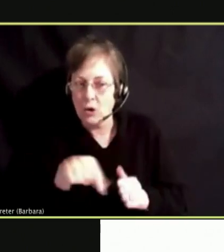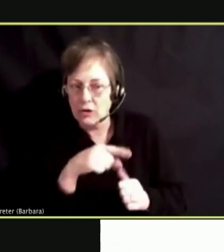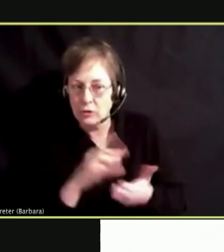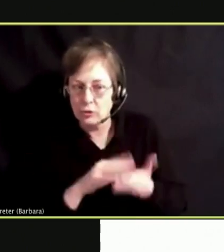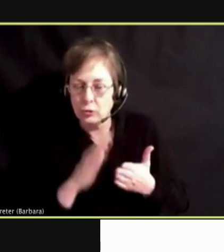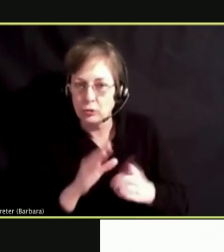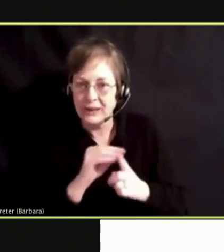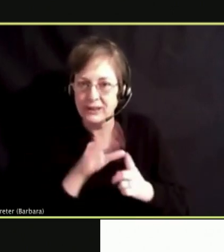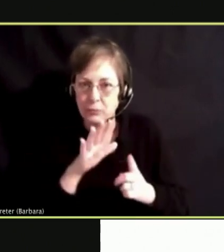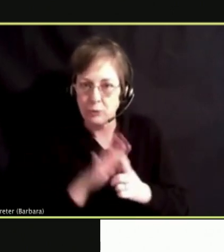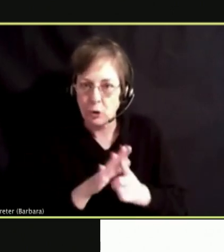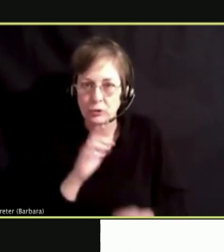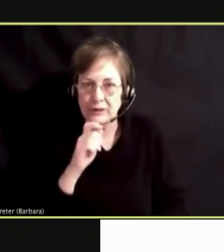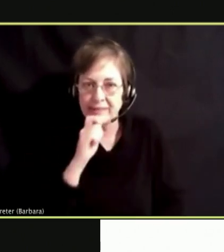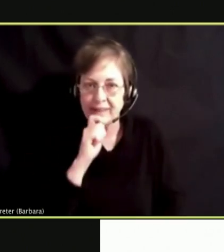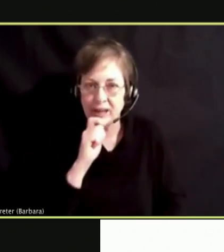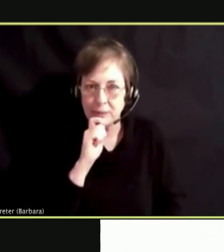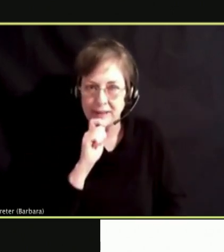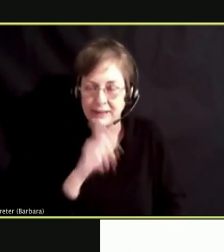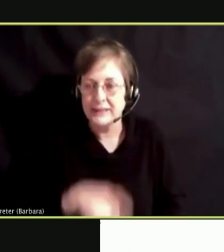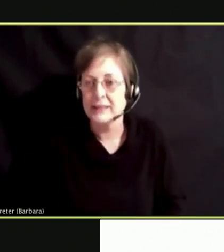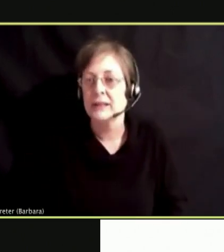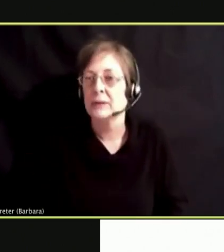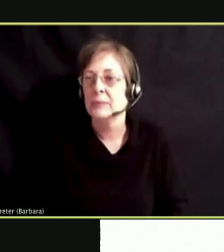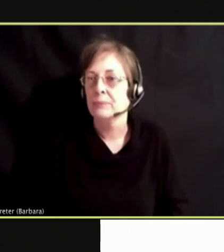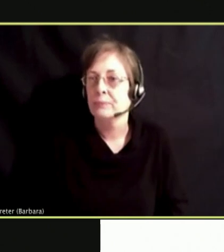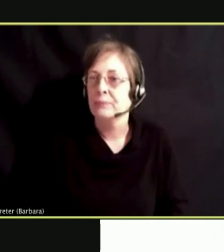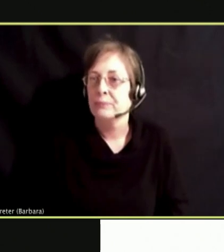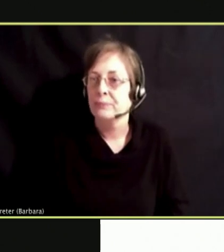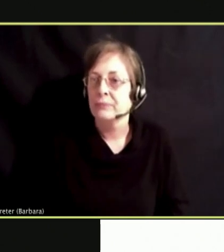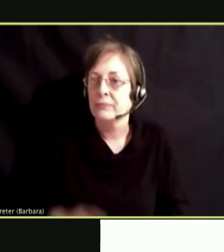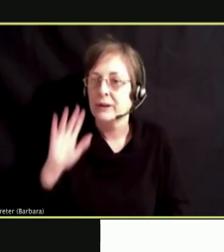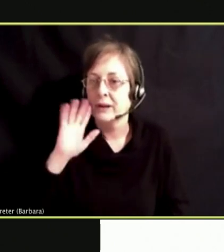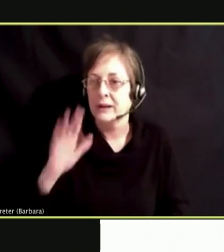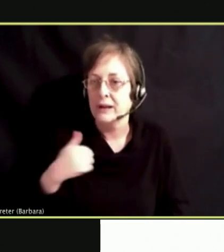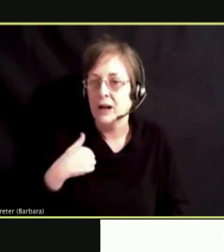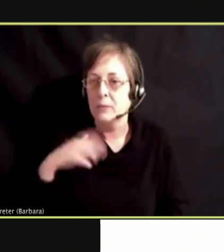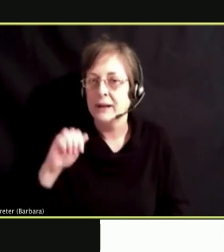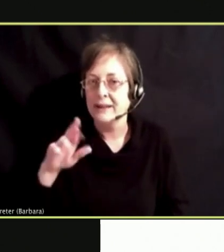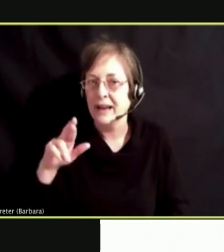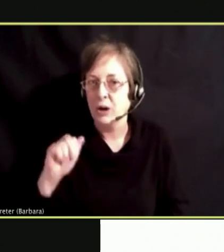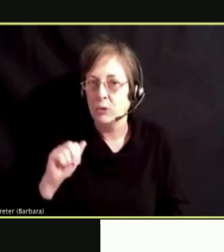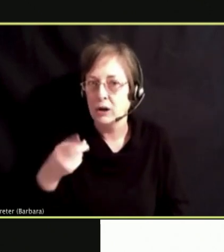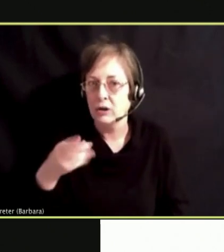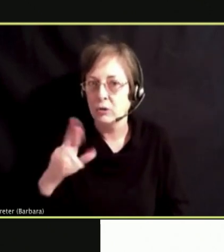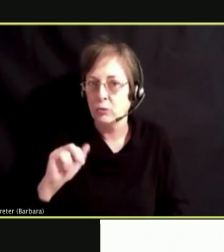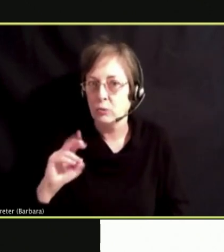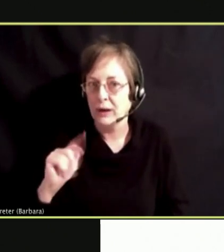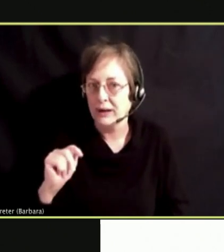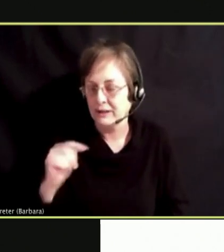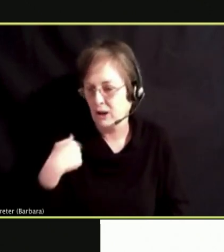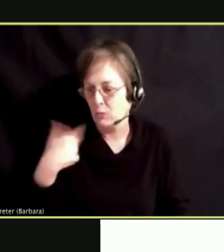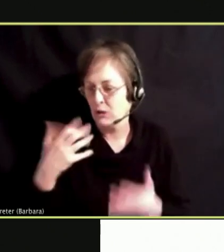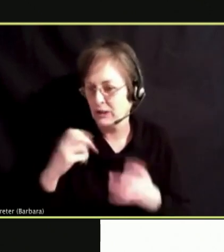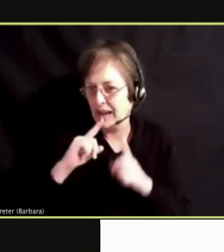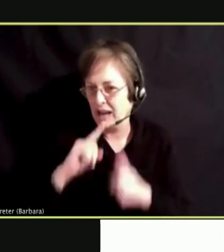I WOULD LIKE TO RESPOND TO THAT QUESTION.